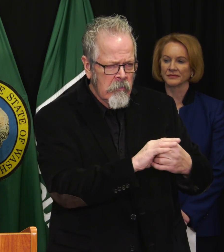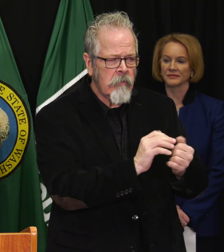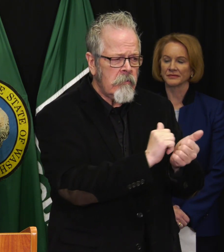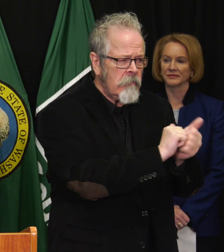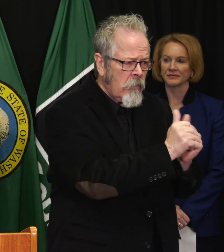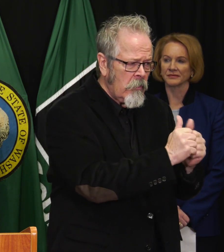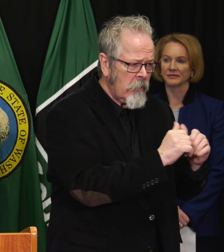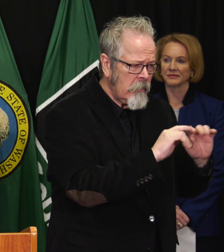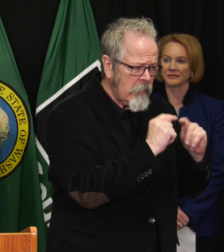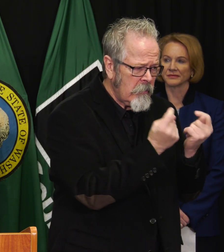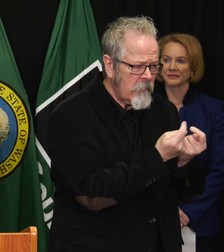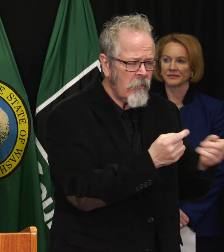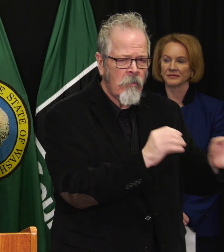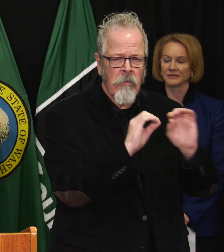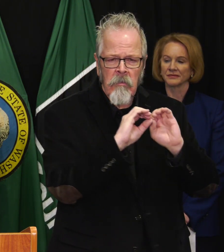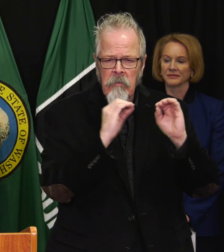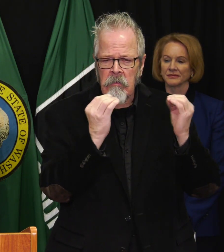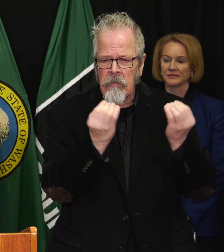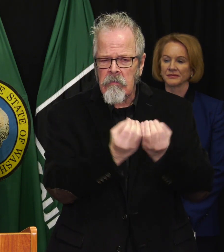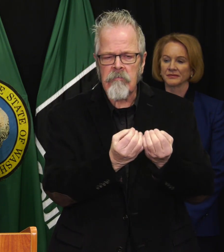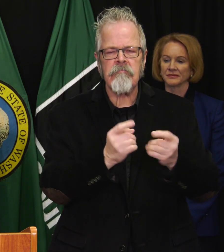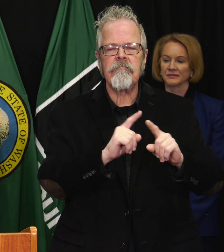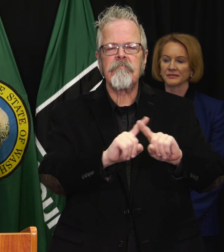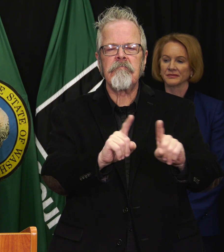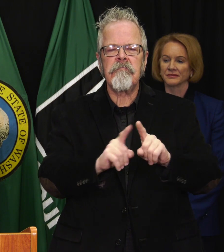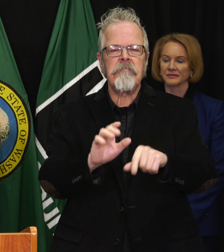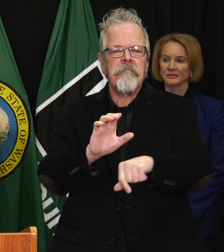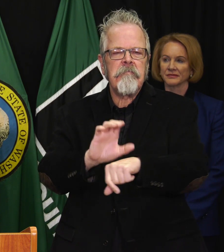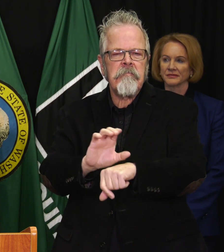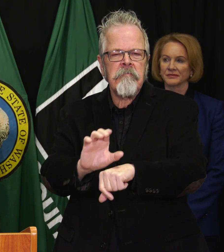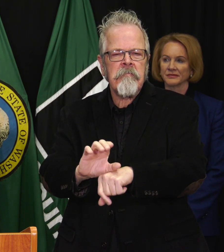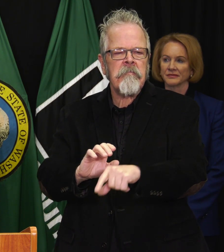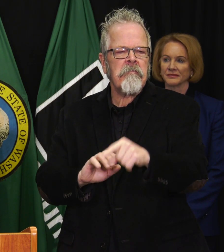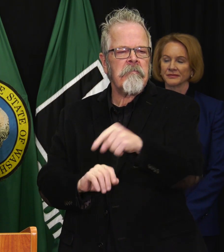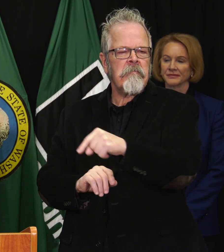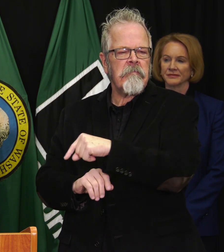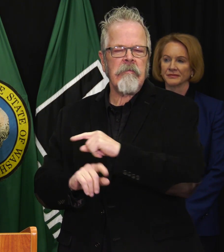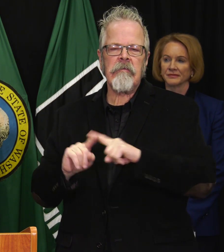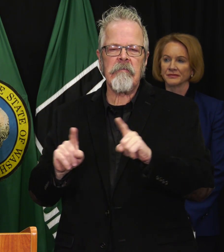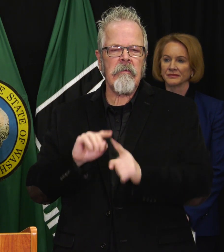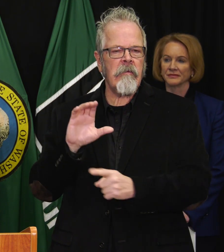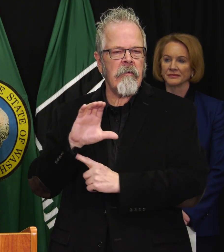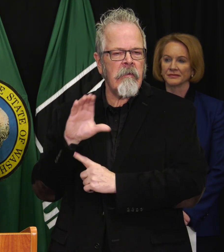of our represented work force. They understand that we must do everything we can